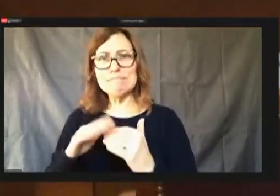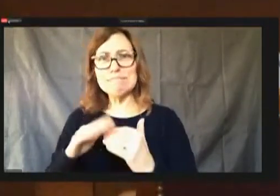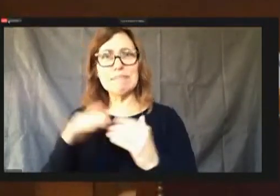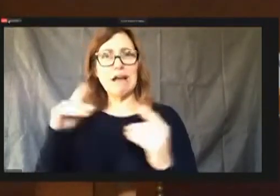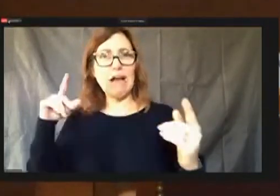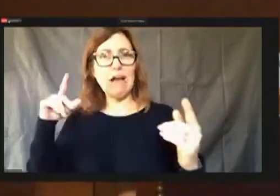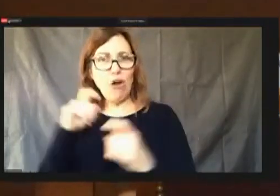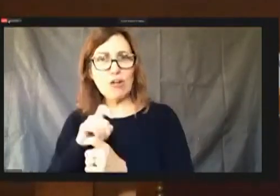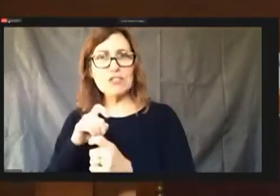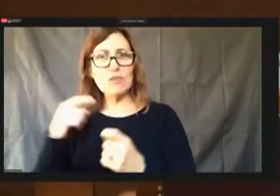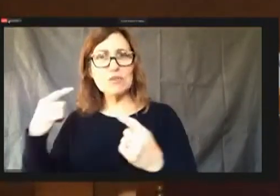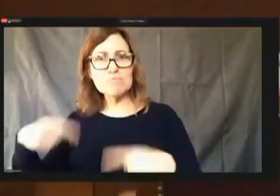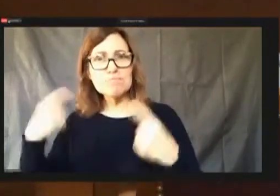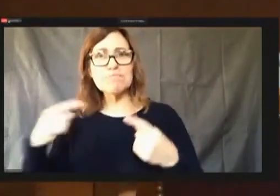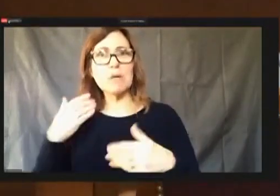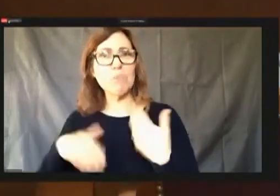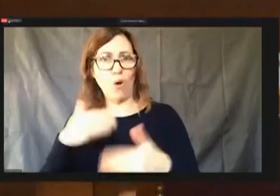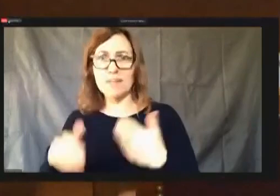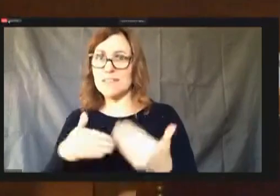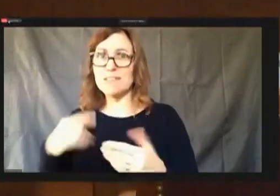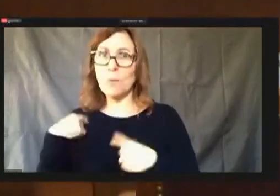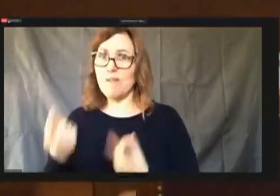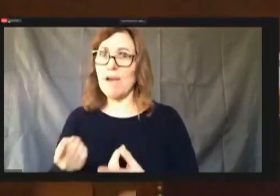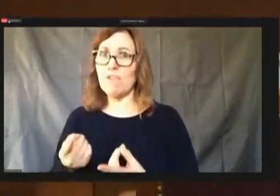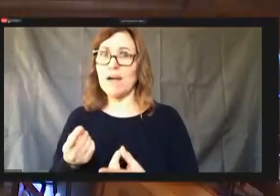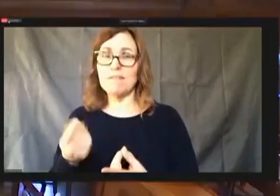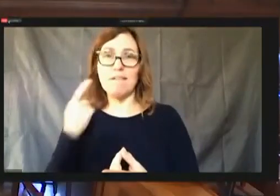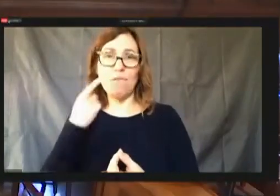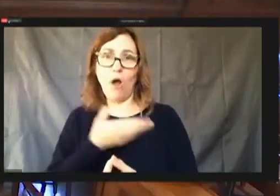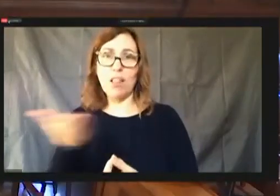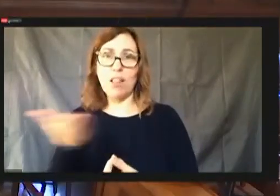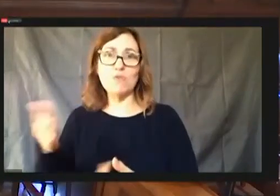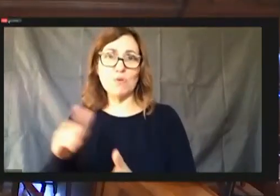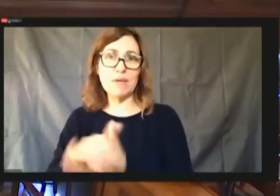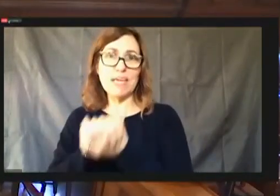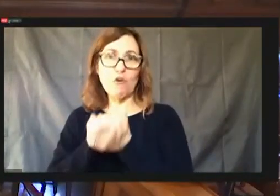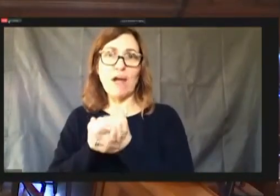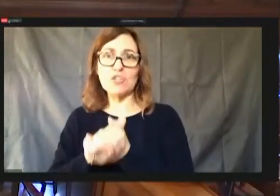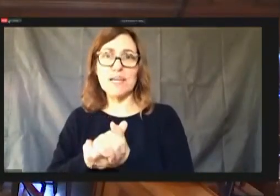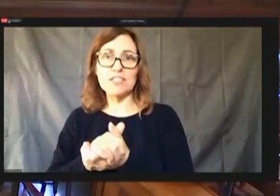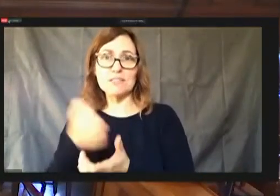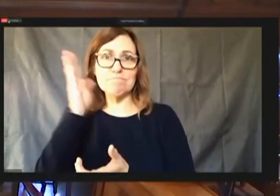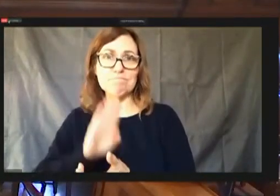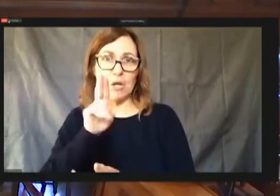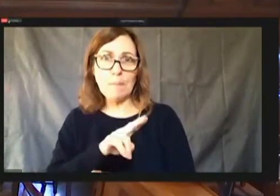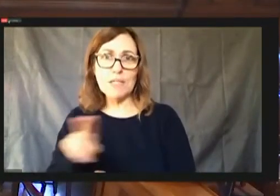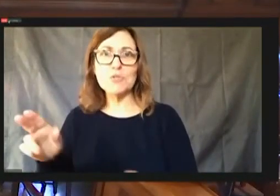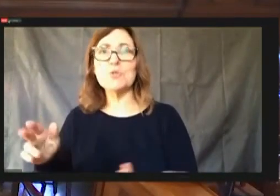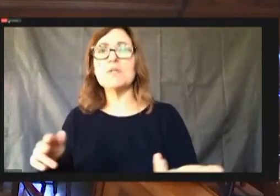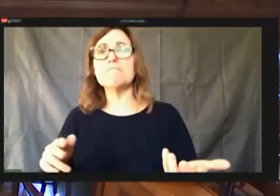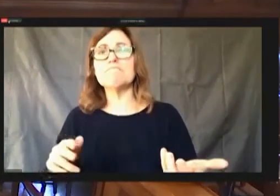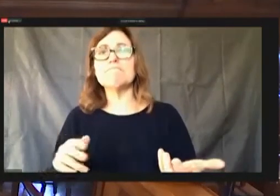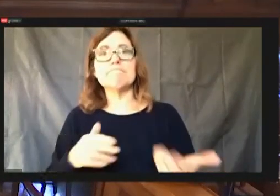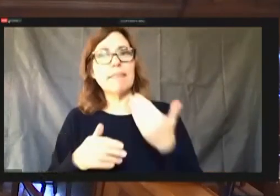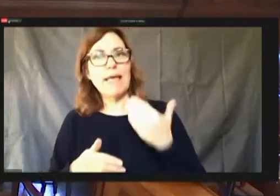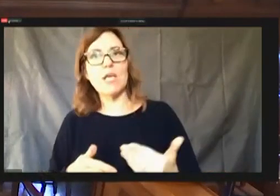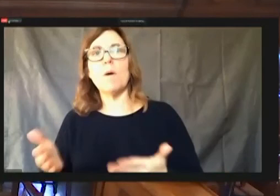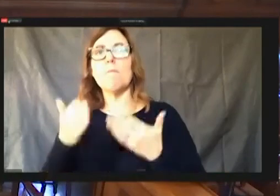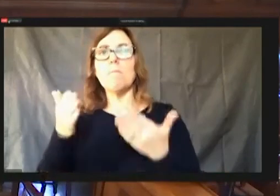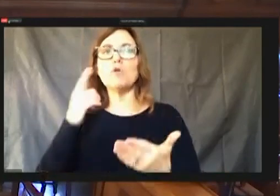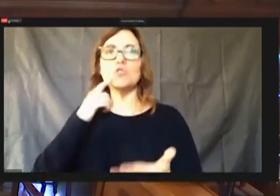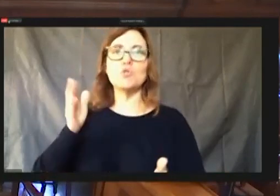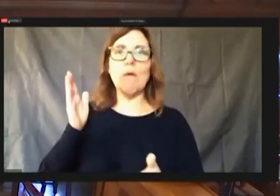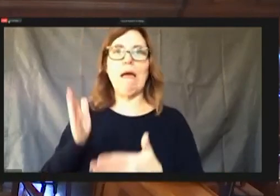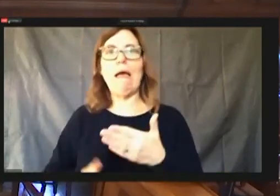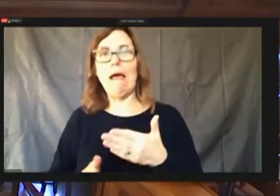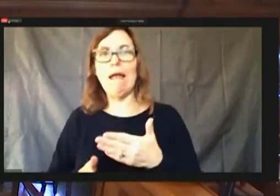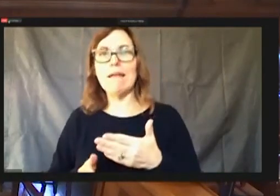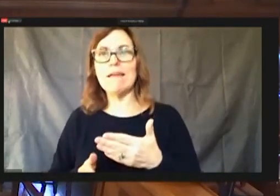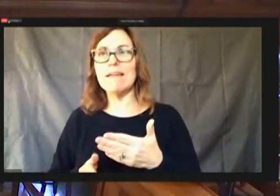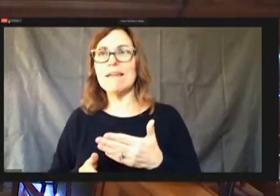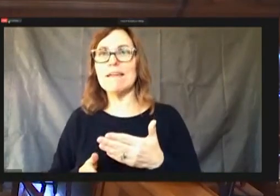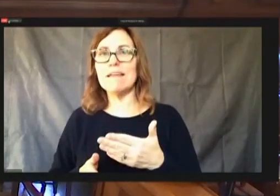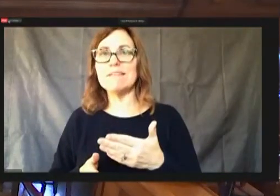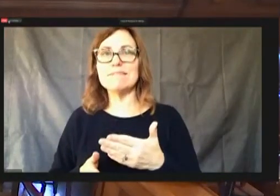So for everyone.